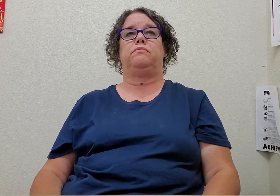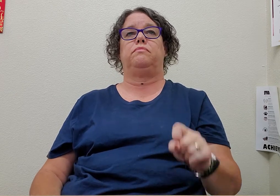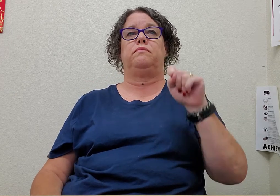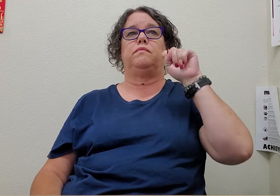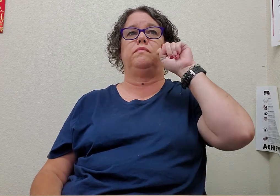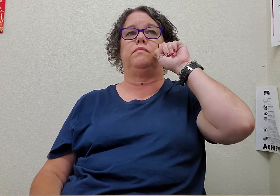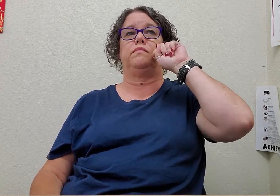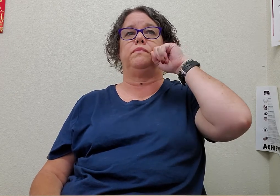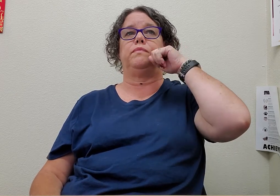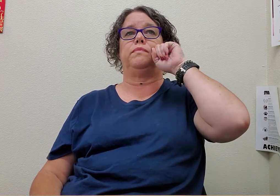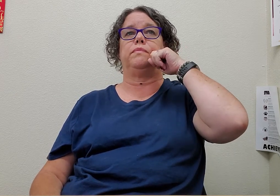apple